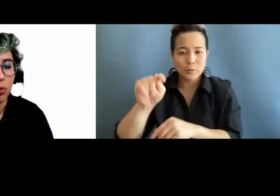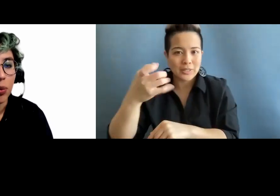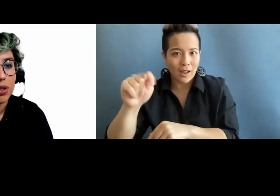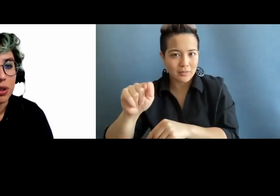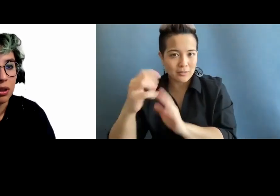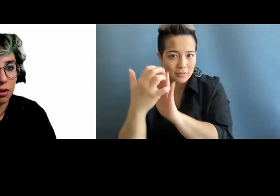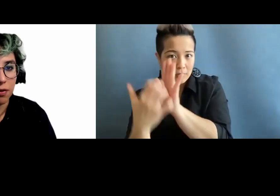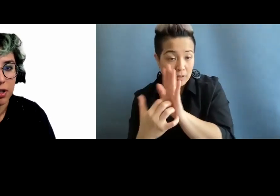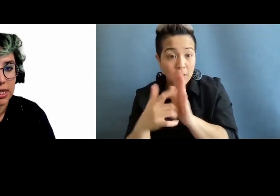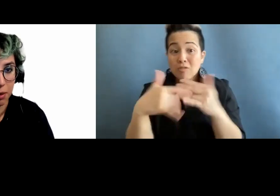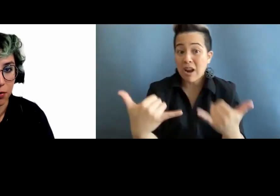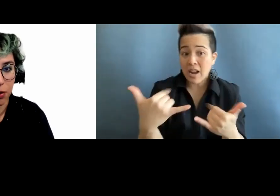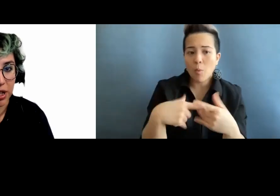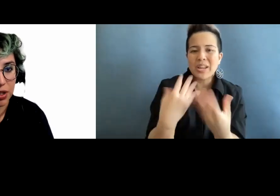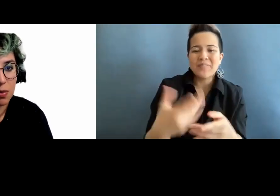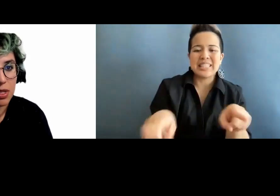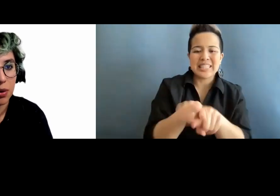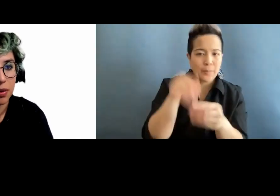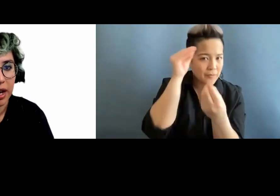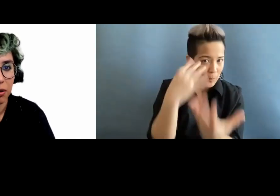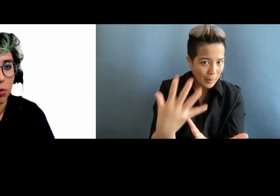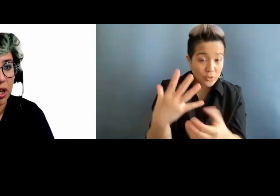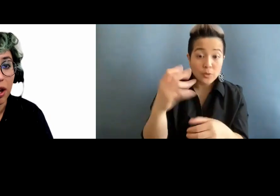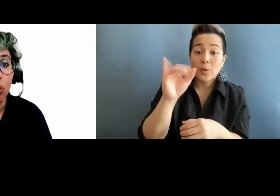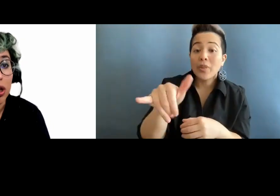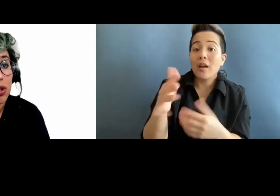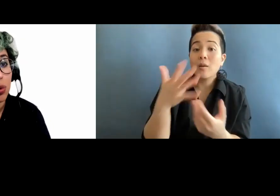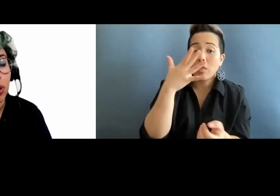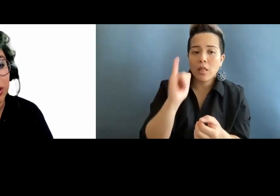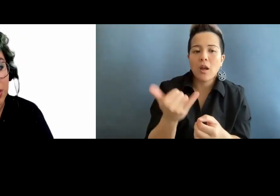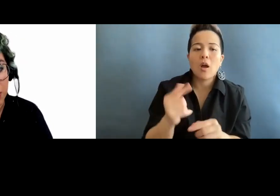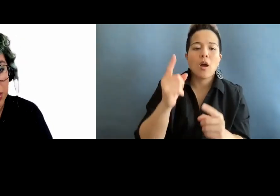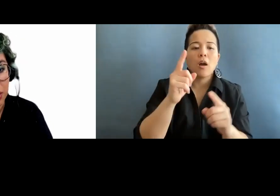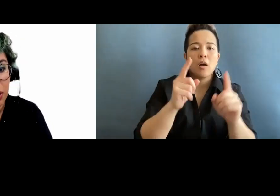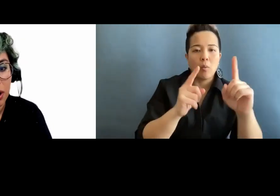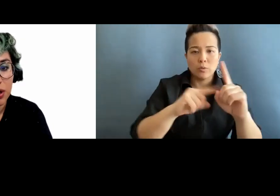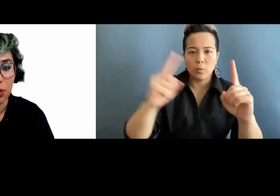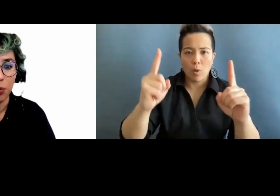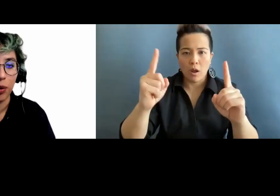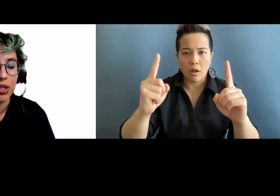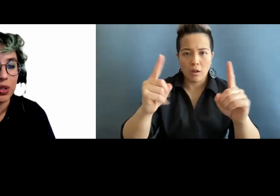we want to give the same information, so that would be a one to one description. So we want to